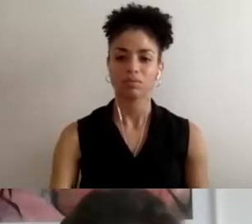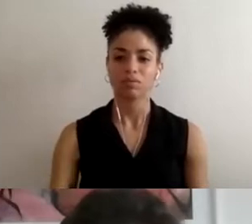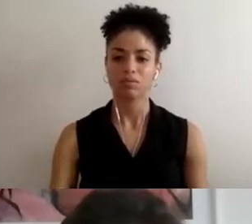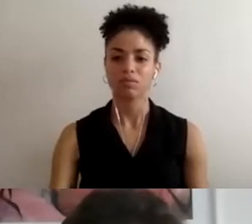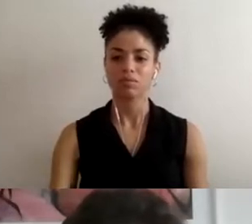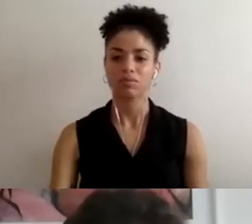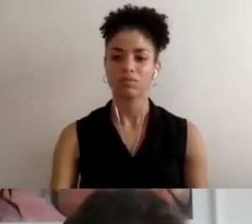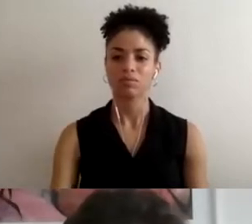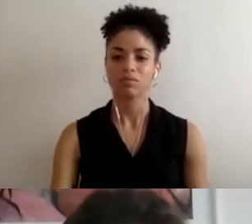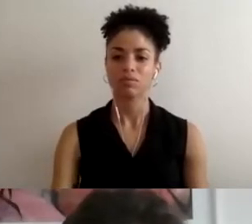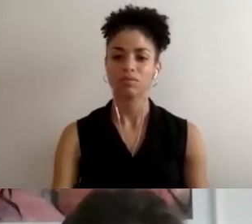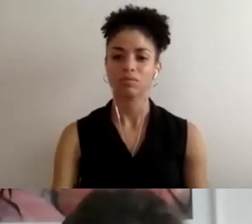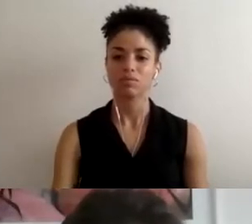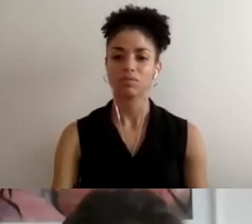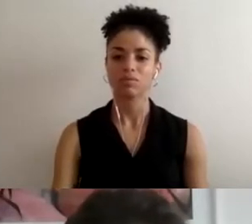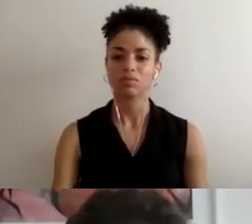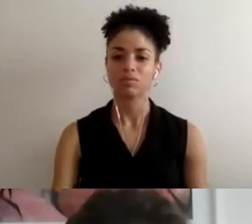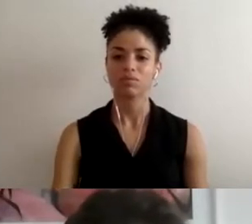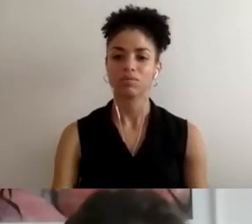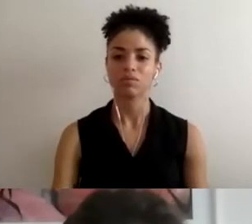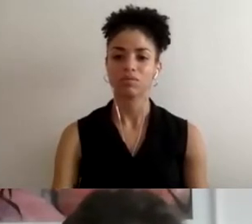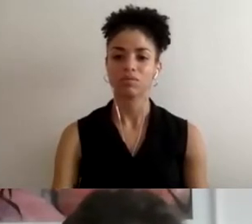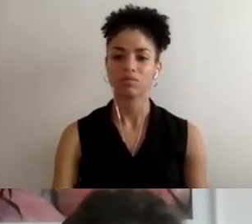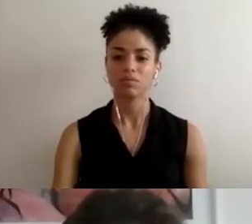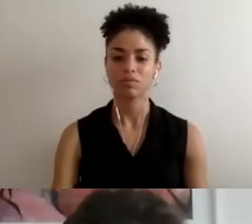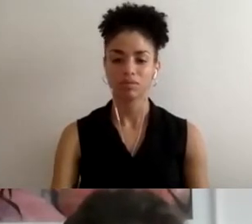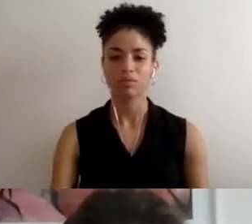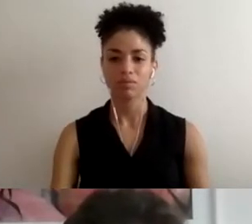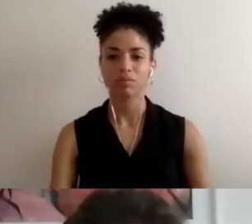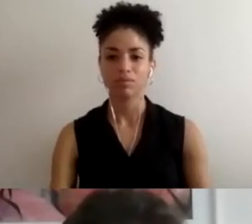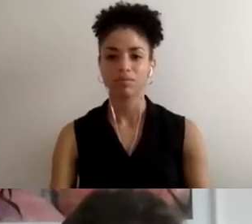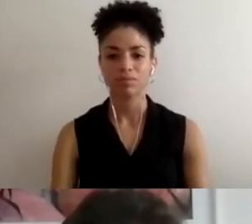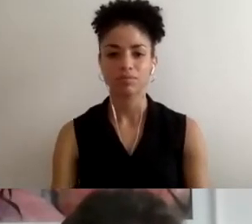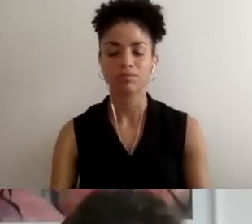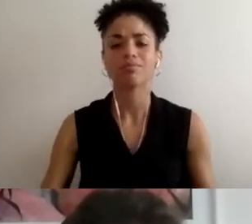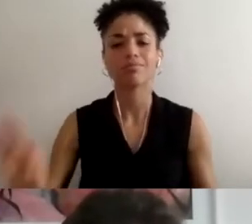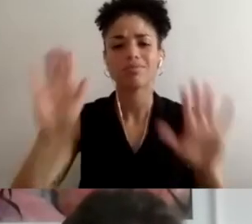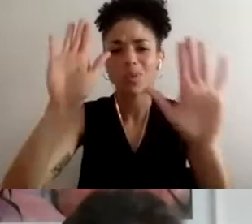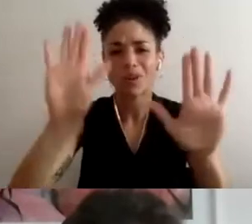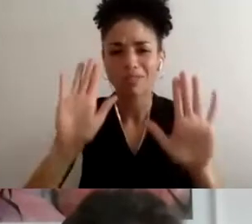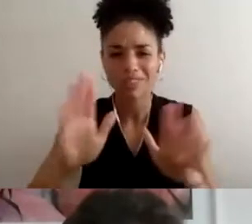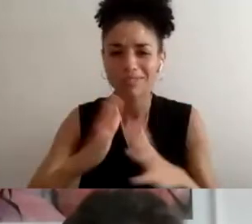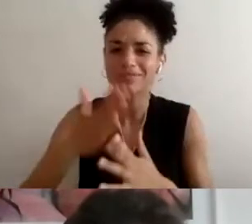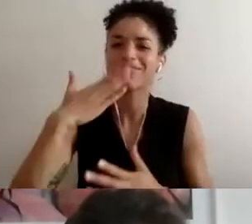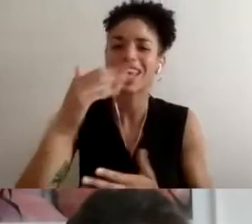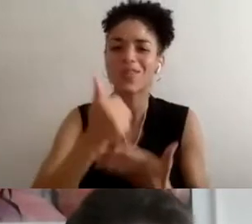Wonderful. Thank You Alexandria and Thank You Jacinda.